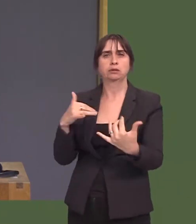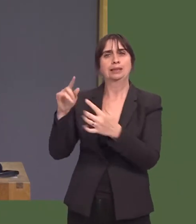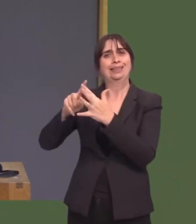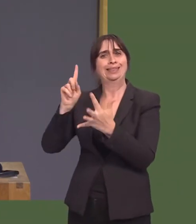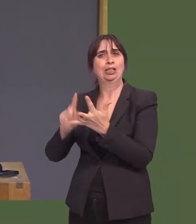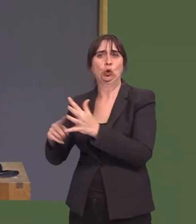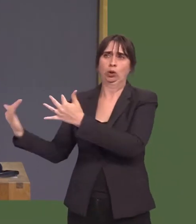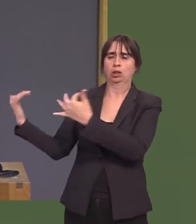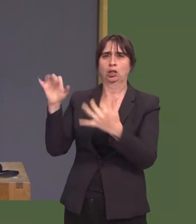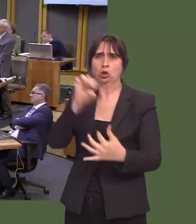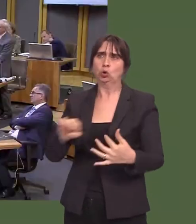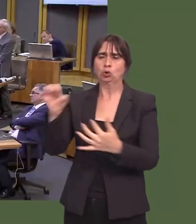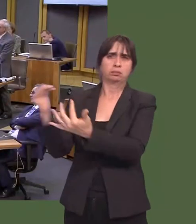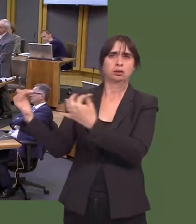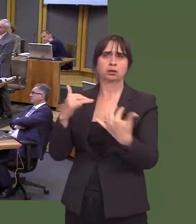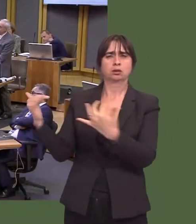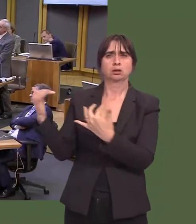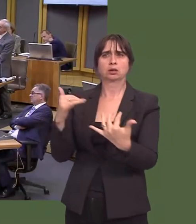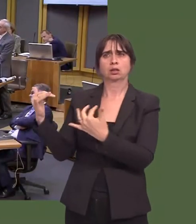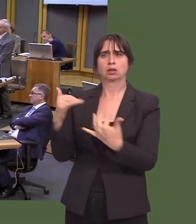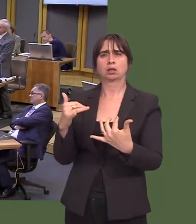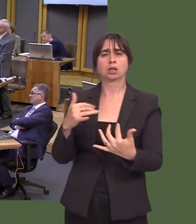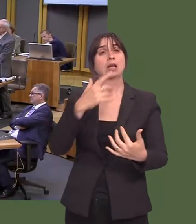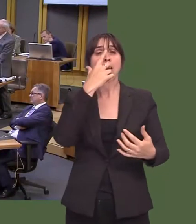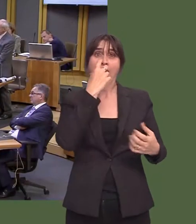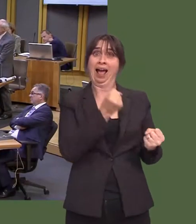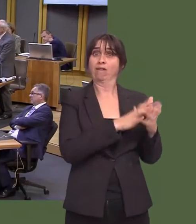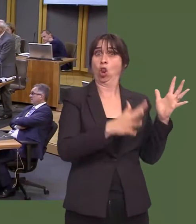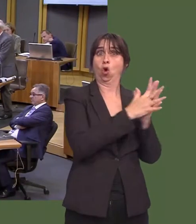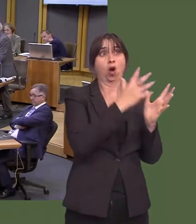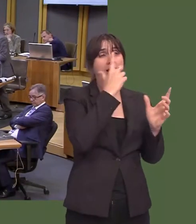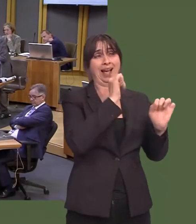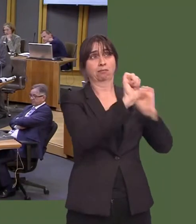be controlled from the rest of the world under existing law, is a vital necessity for ordinary working-class people.